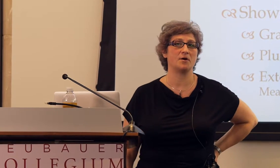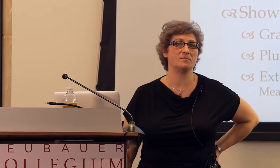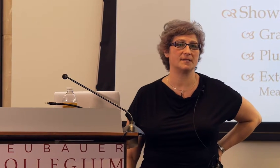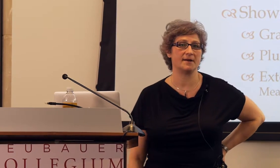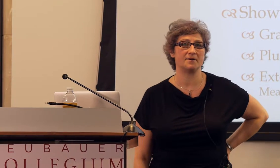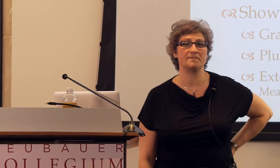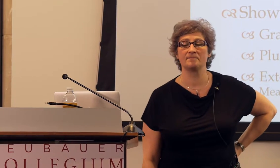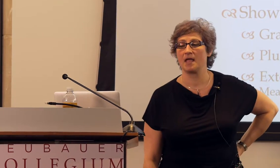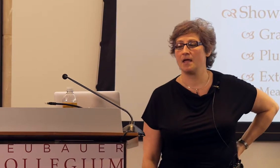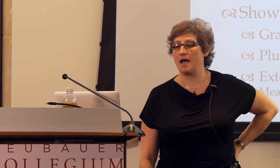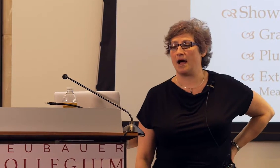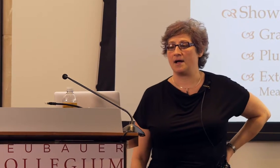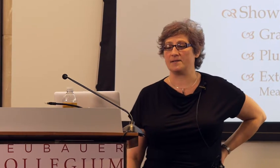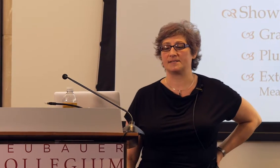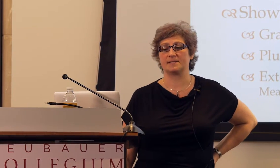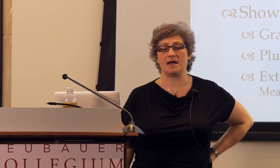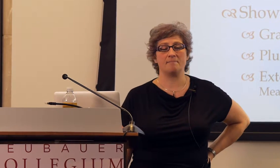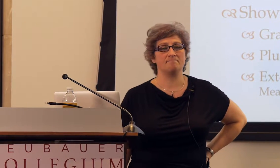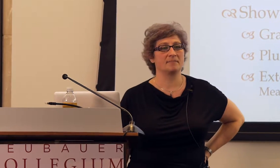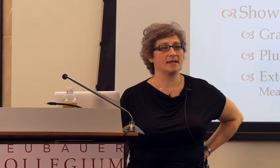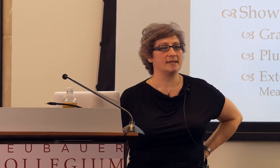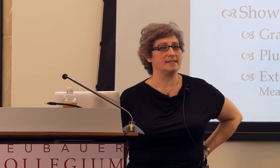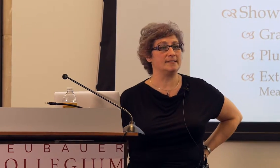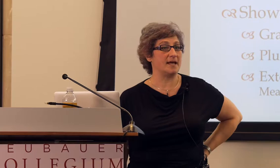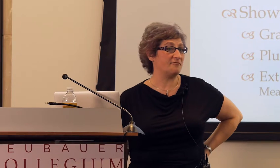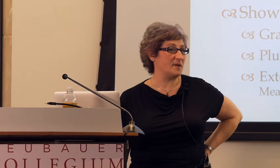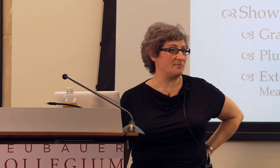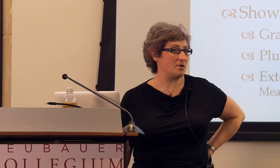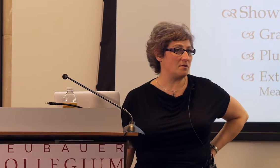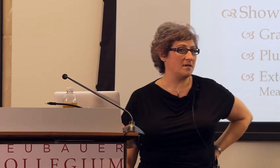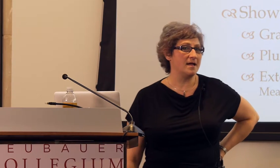a homesigner, some deaf people may have recollections